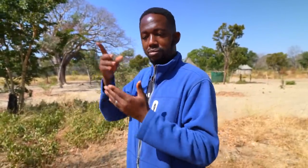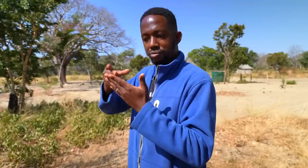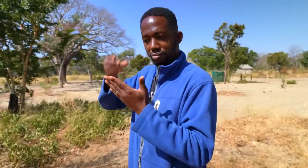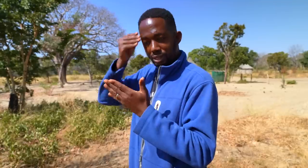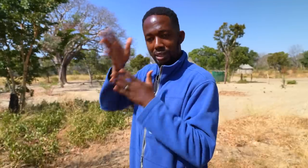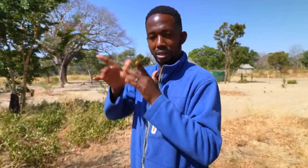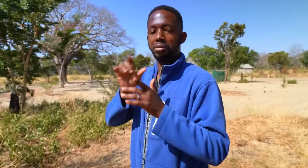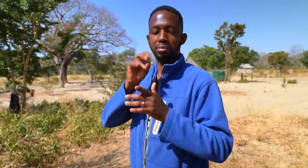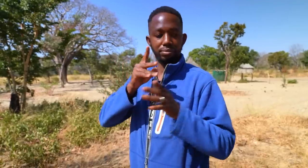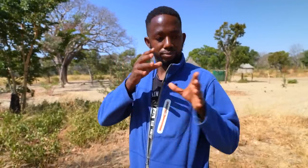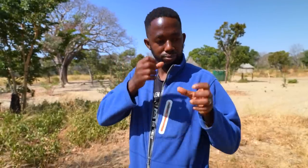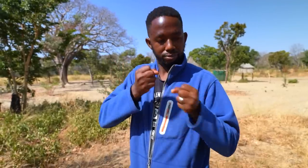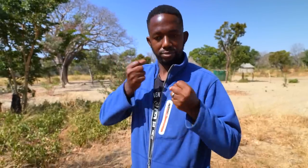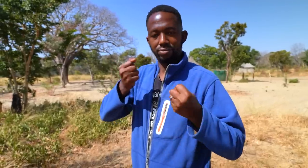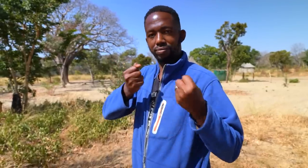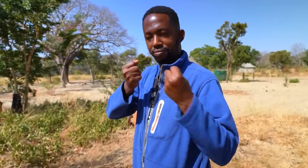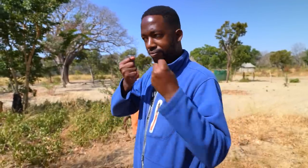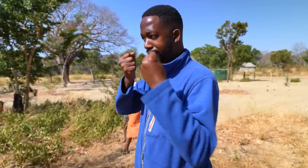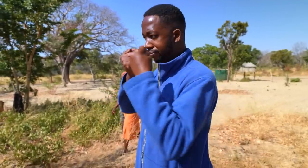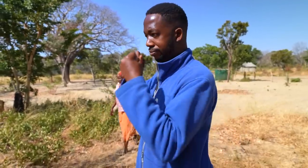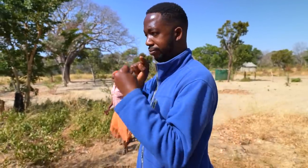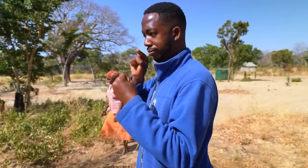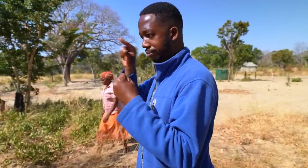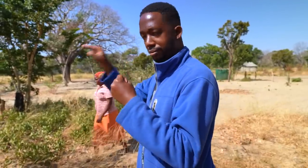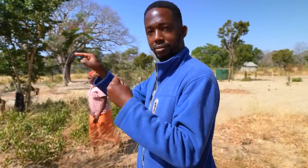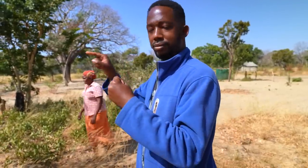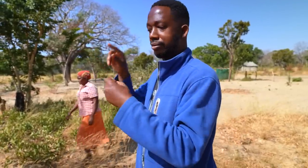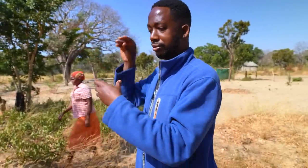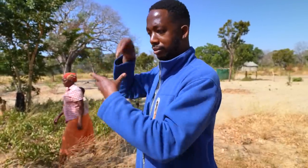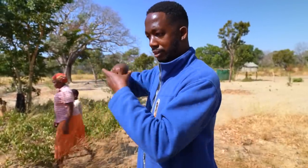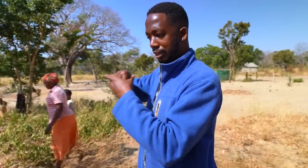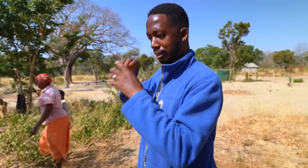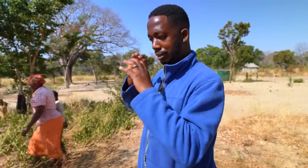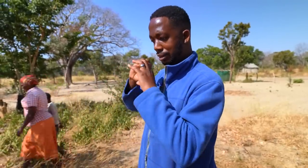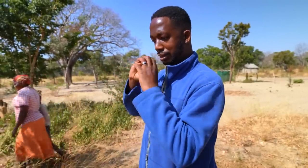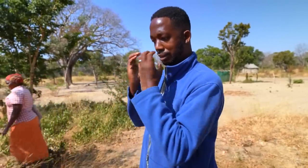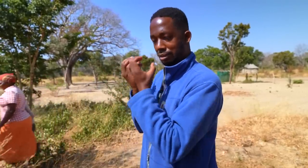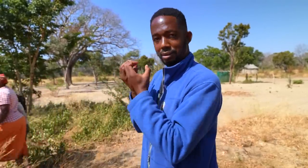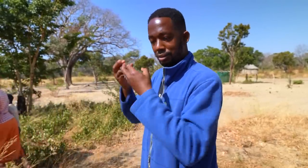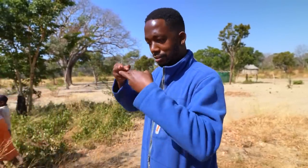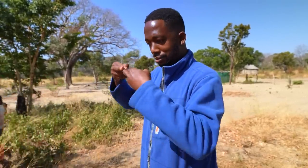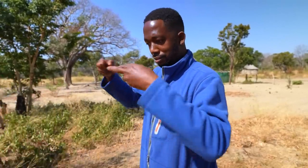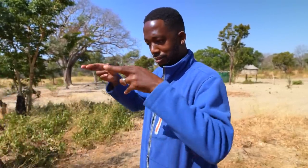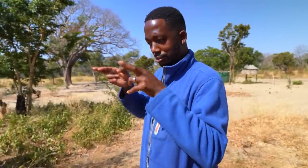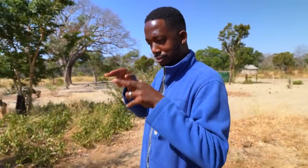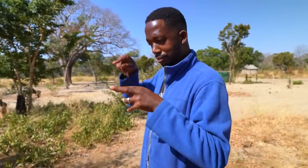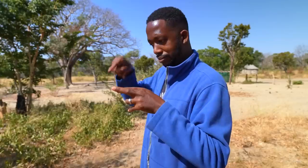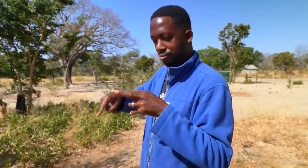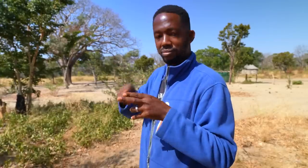to a workshop to learn. So she attended these classes,